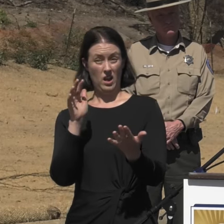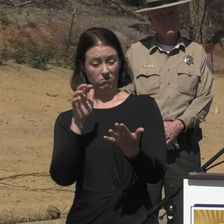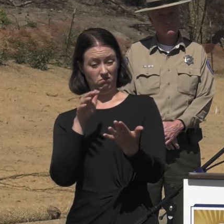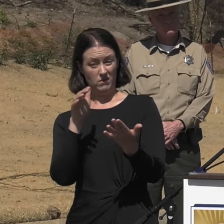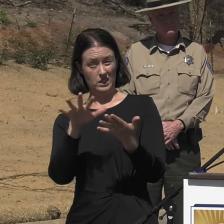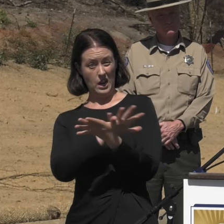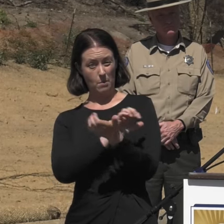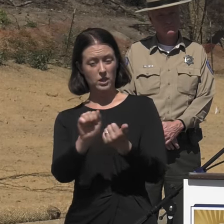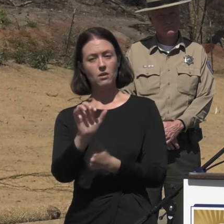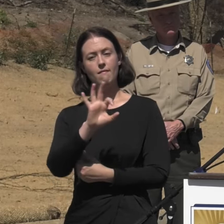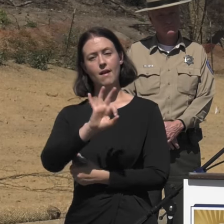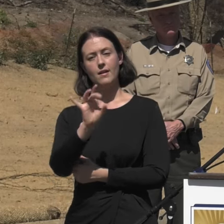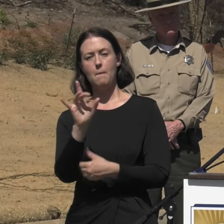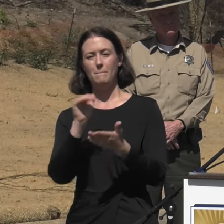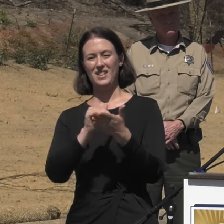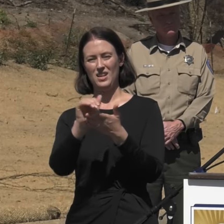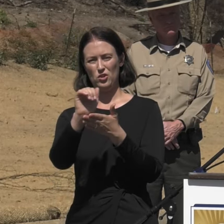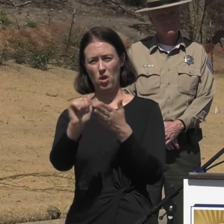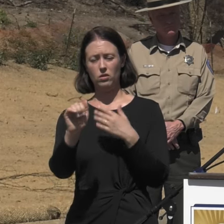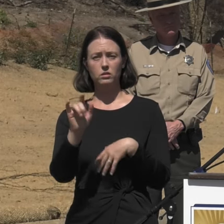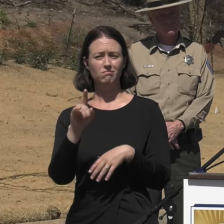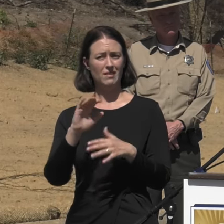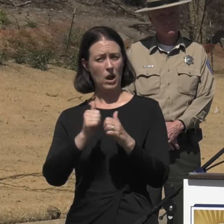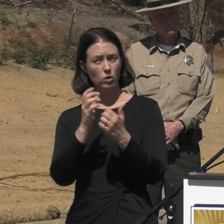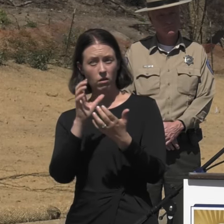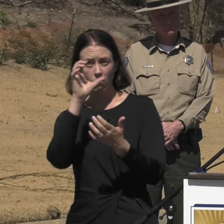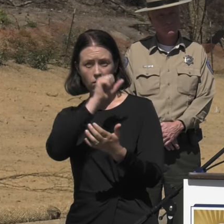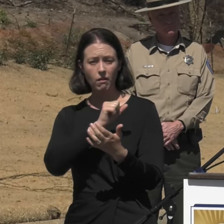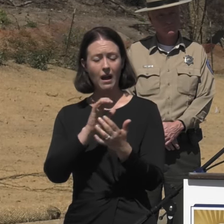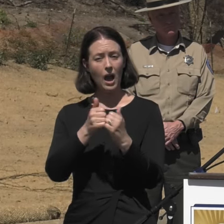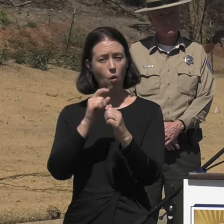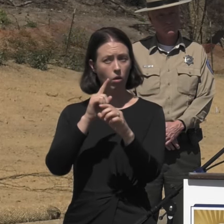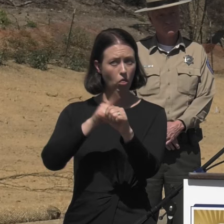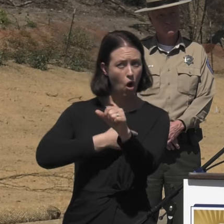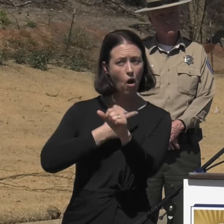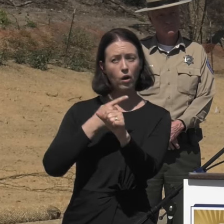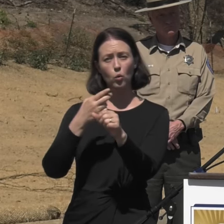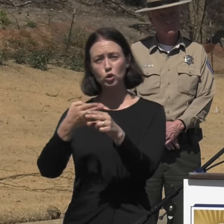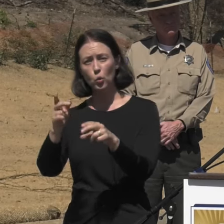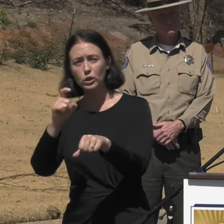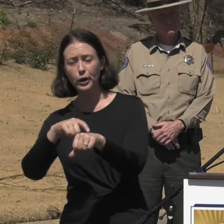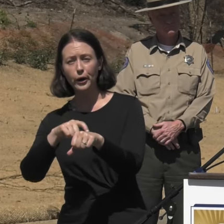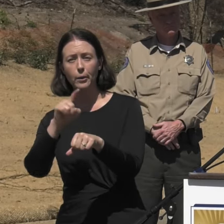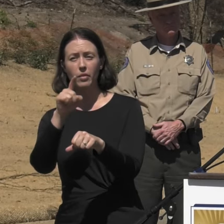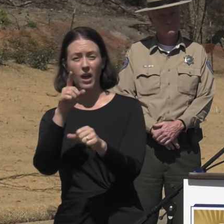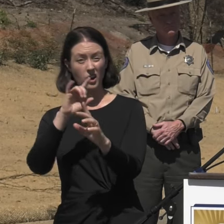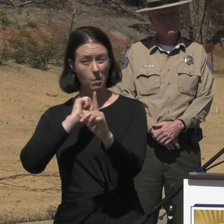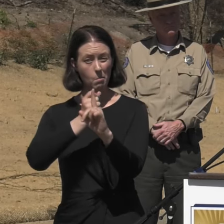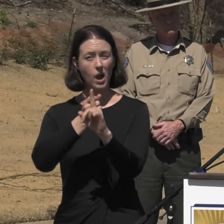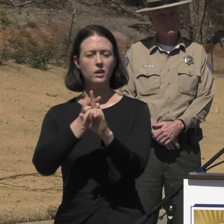It's impossible to measure the fire's long and short-term impacts to families that have been displaced from their homes.